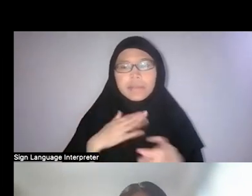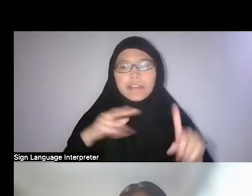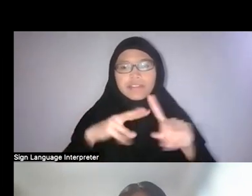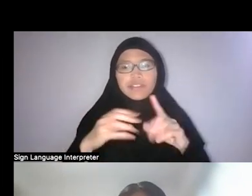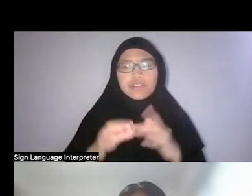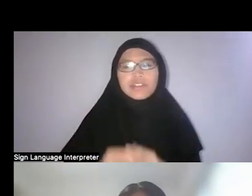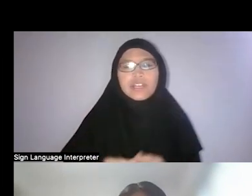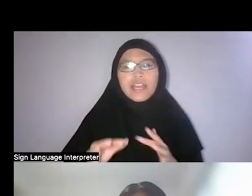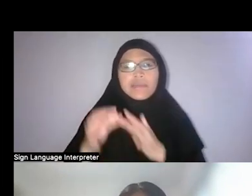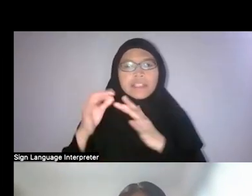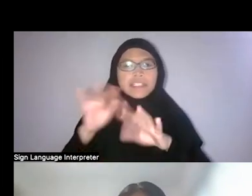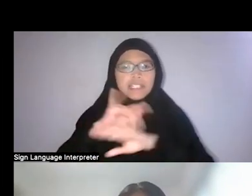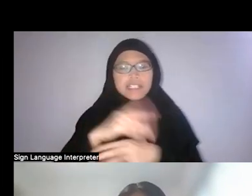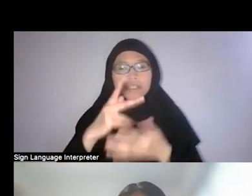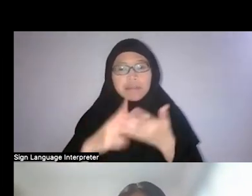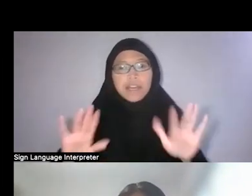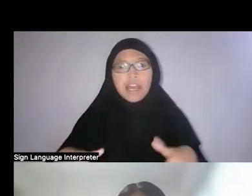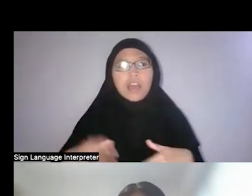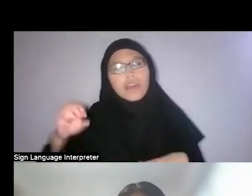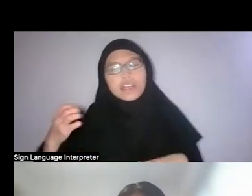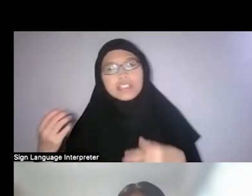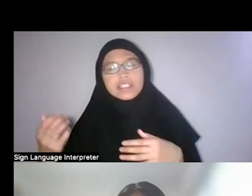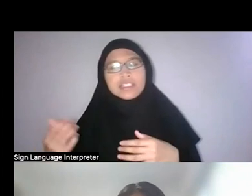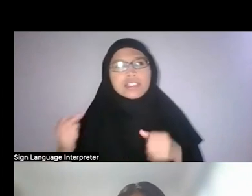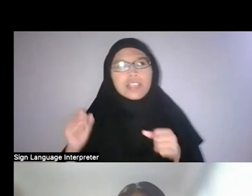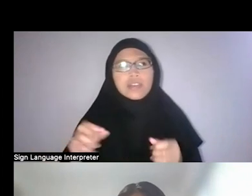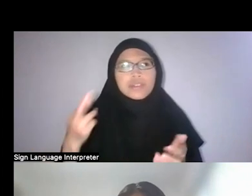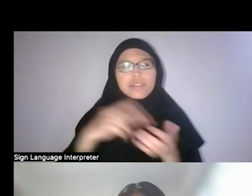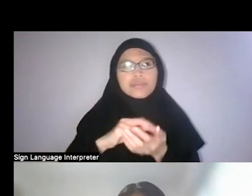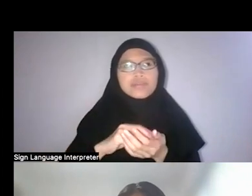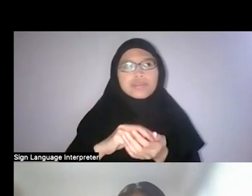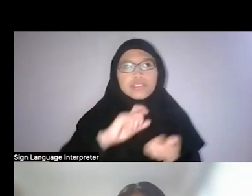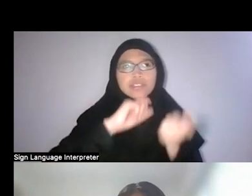How else do you think we can reform the way Singapore’s environmental history is taught